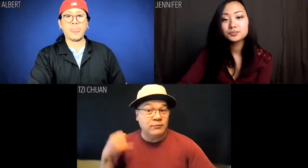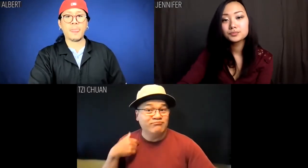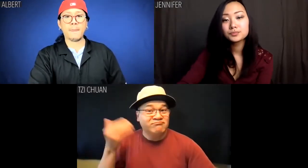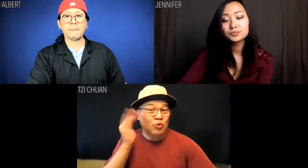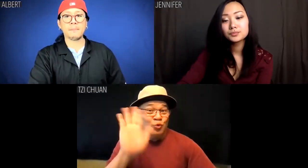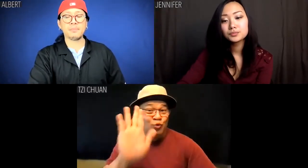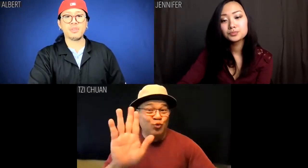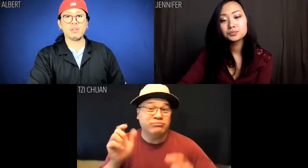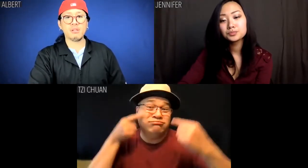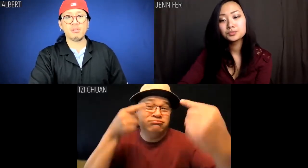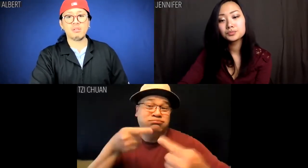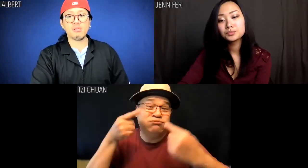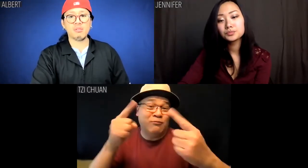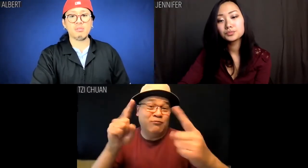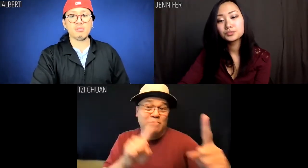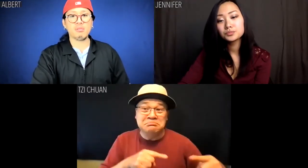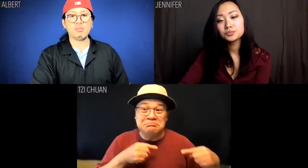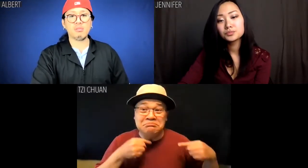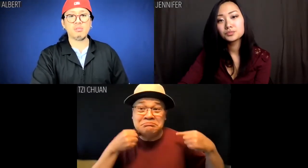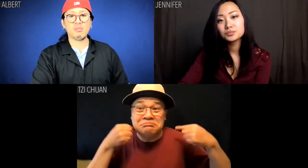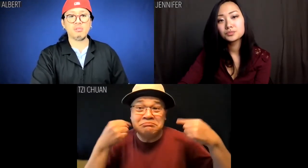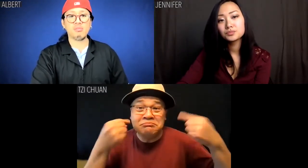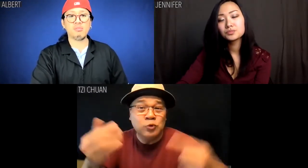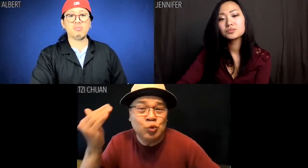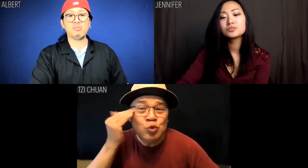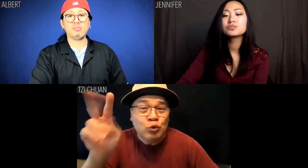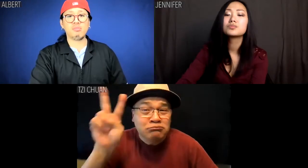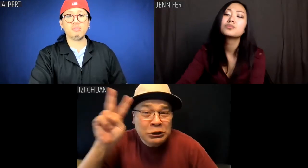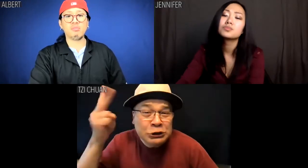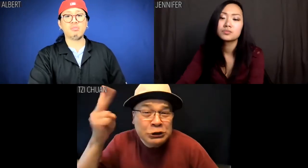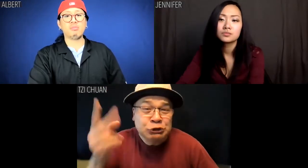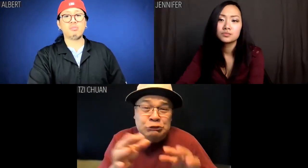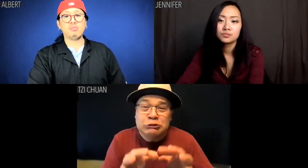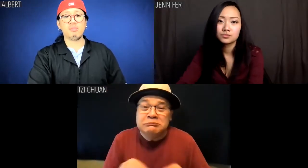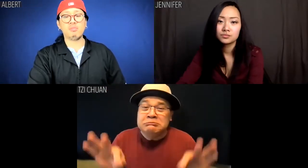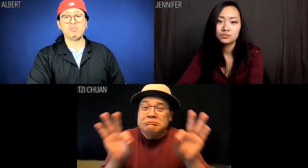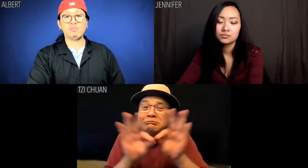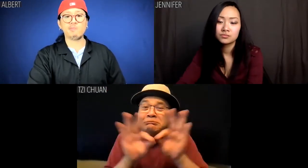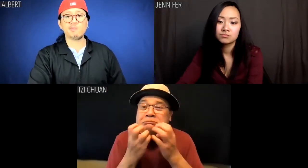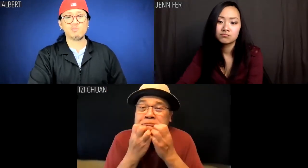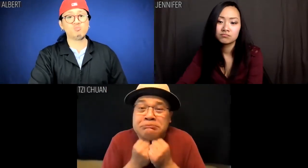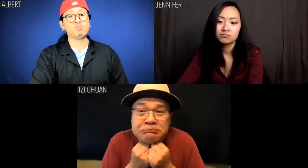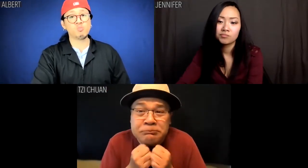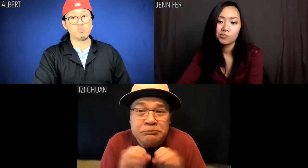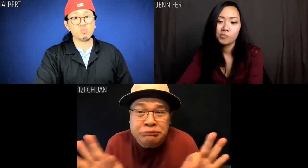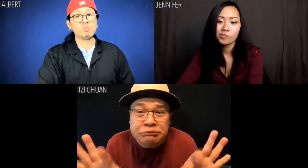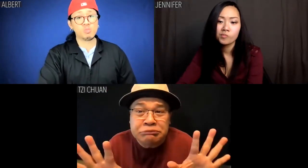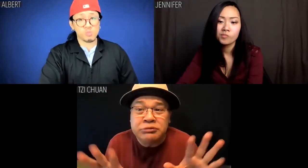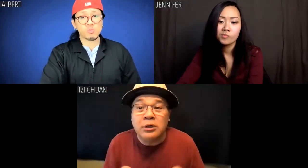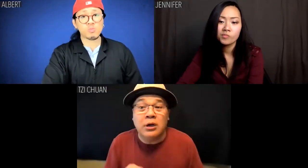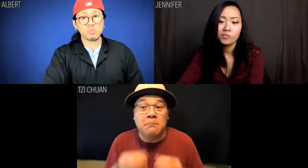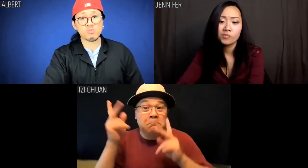Tzi Chuan: Jennifer, we know what your struggles have been like. We know you've been misunderstood, undervalued.